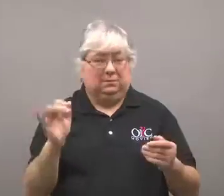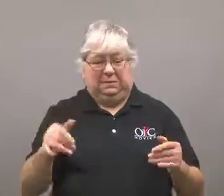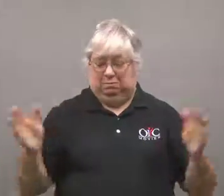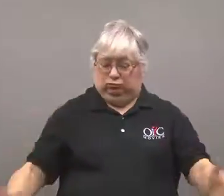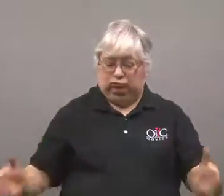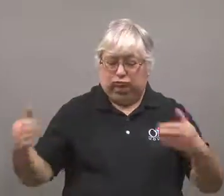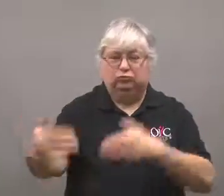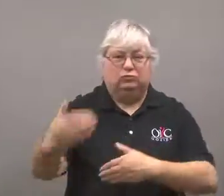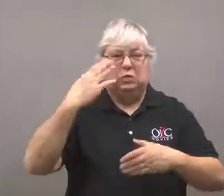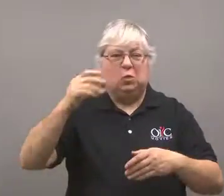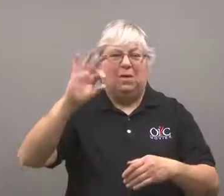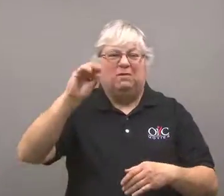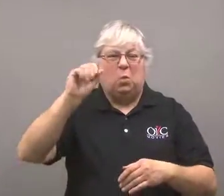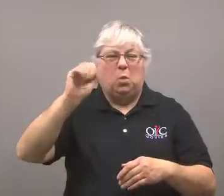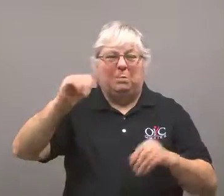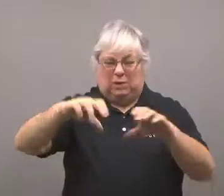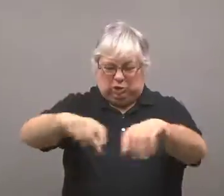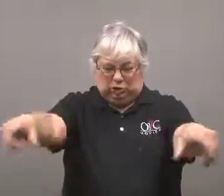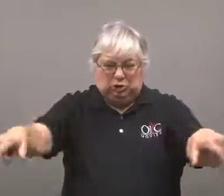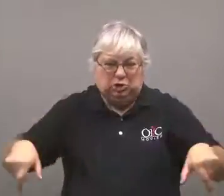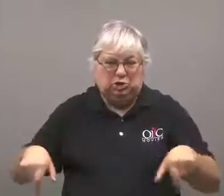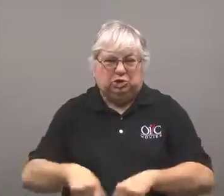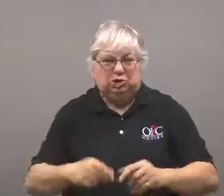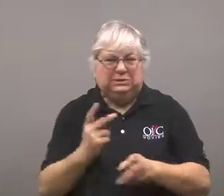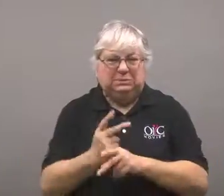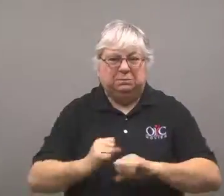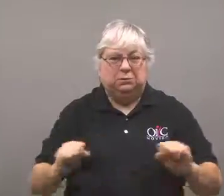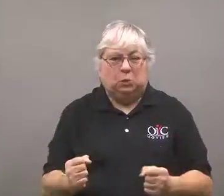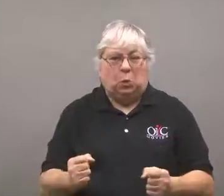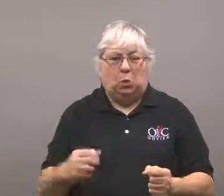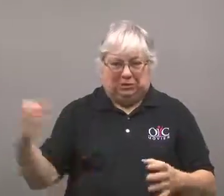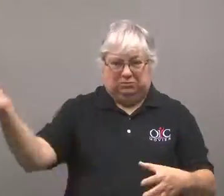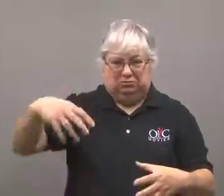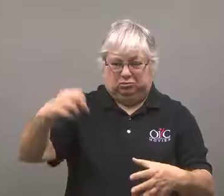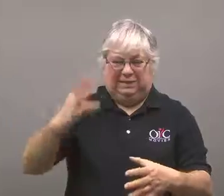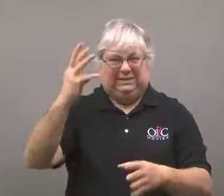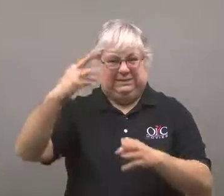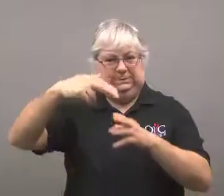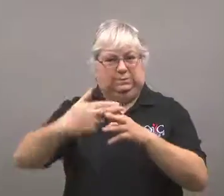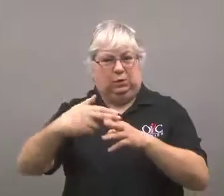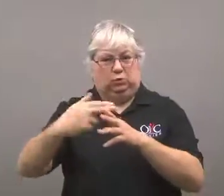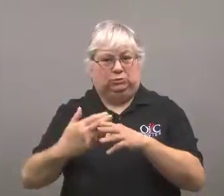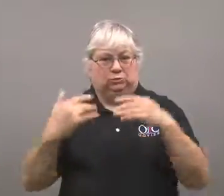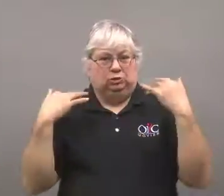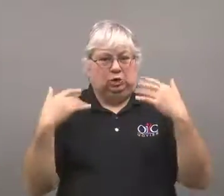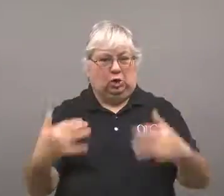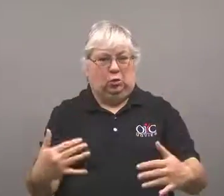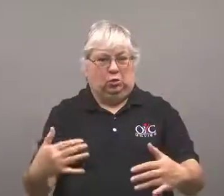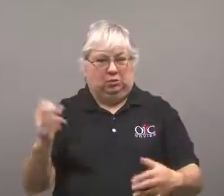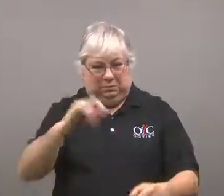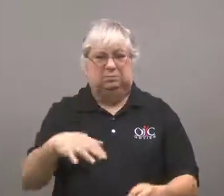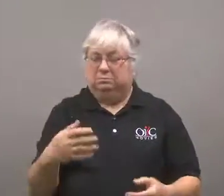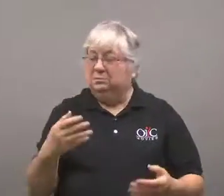You can order six pounds of snow packed into a foam cooler to keep it cold.